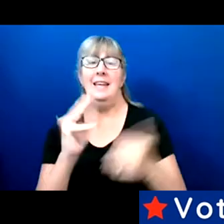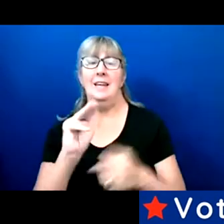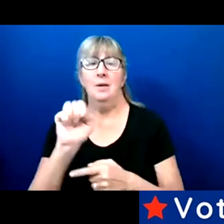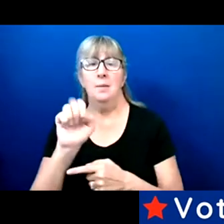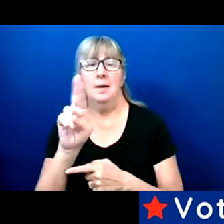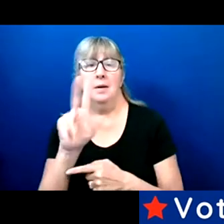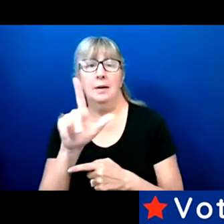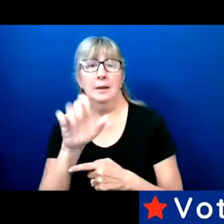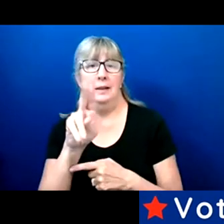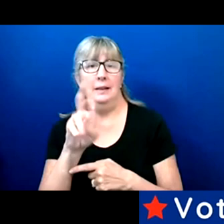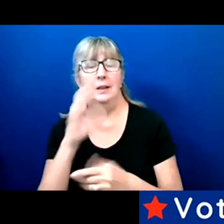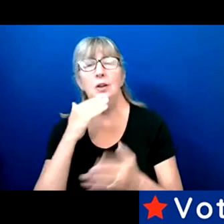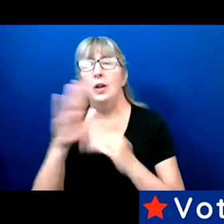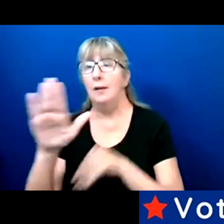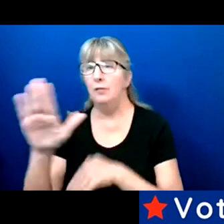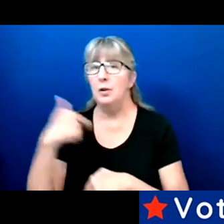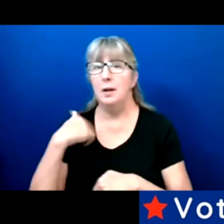My name is Cedric Lawson.